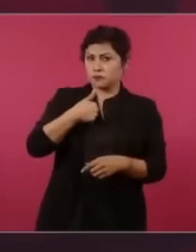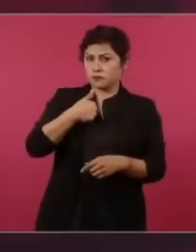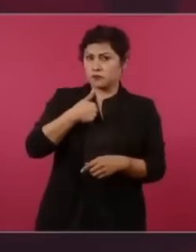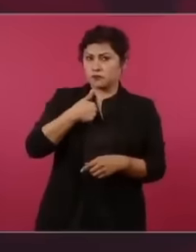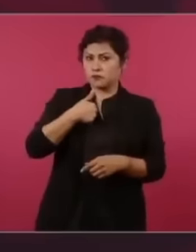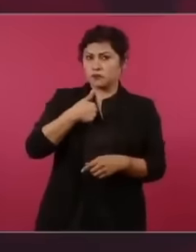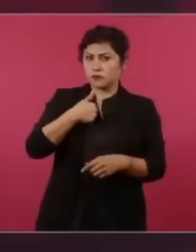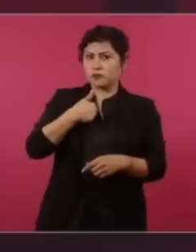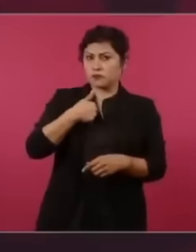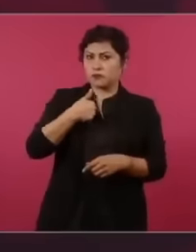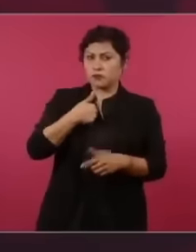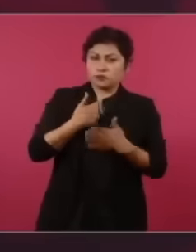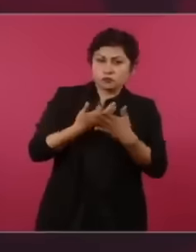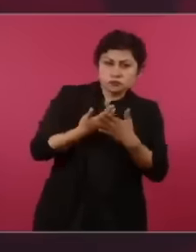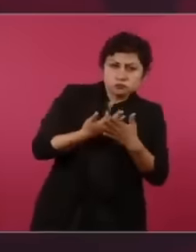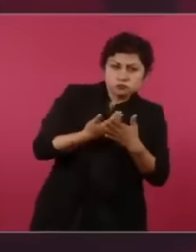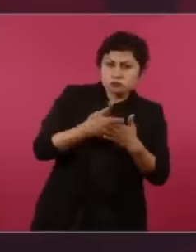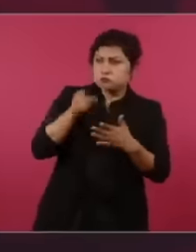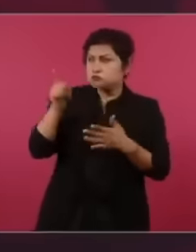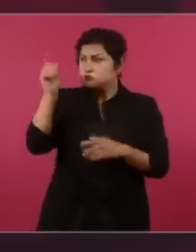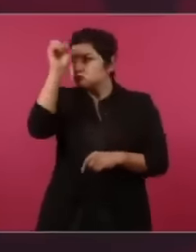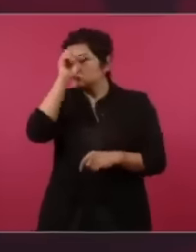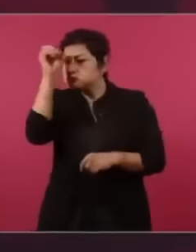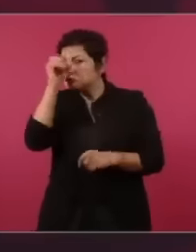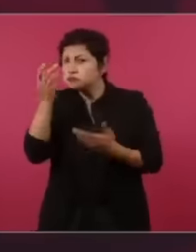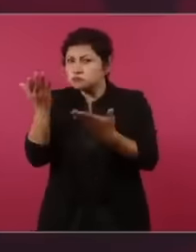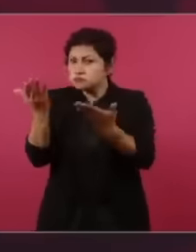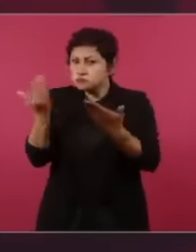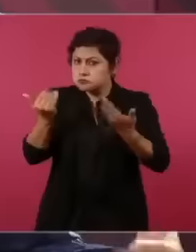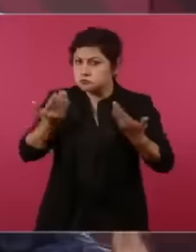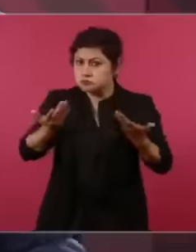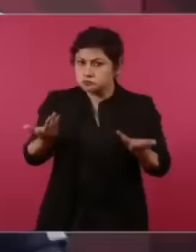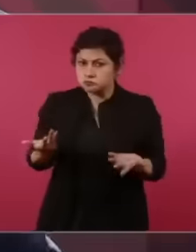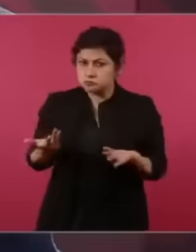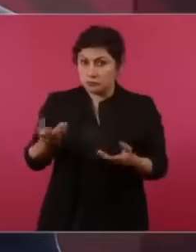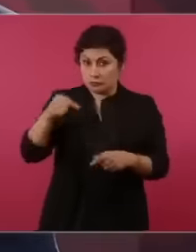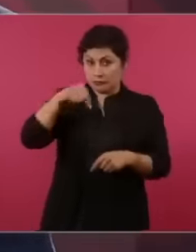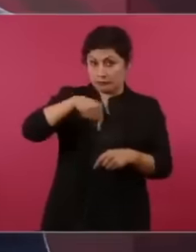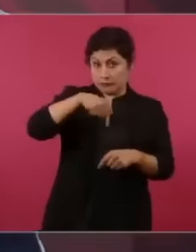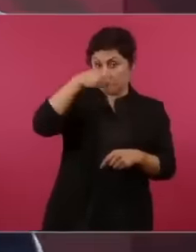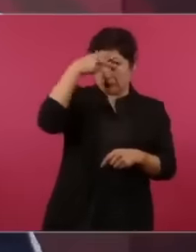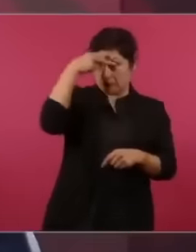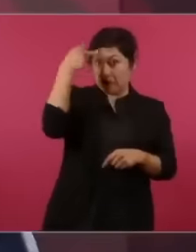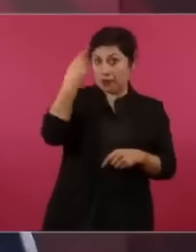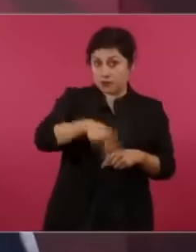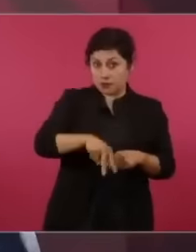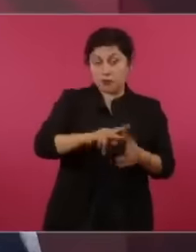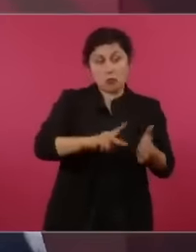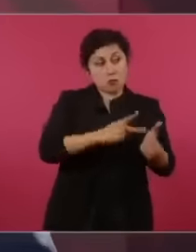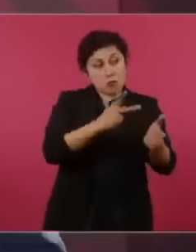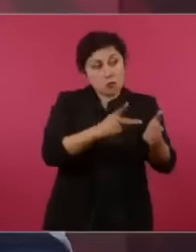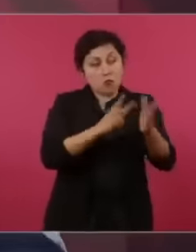may have an opinion, is not and that they have had meetings here in Mexico with Reyes